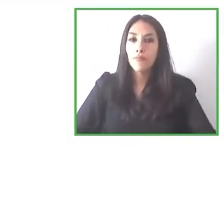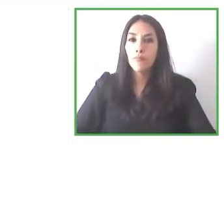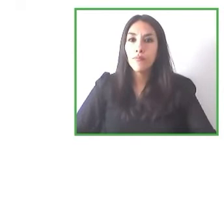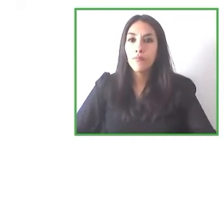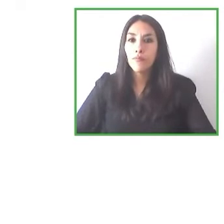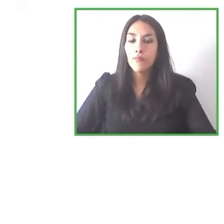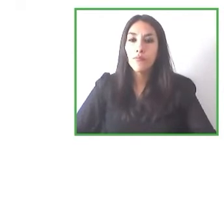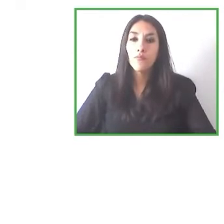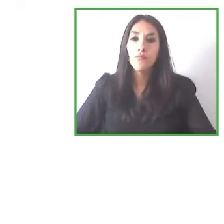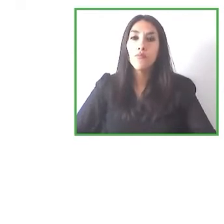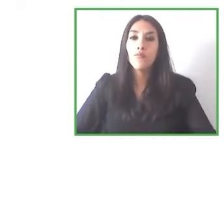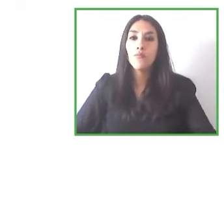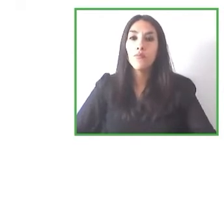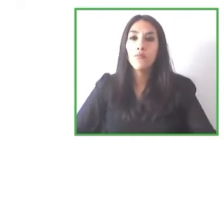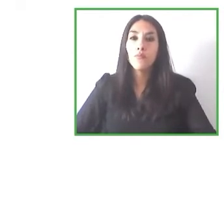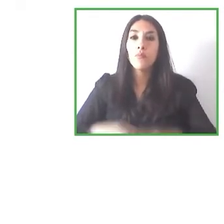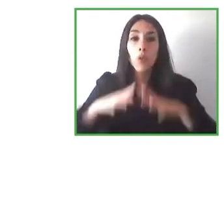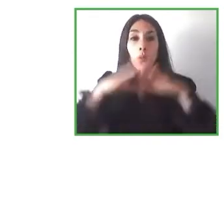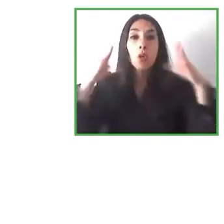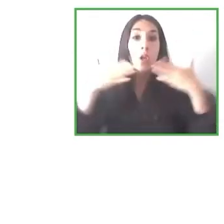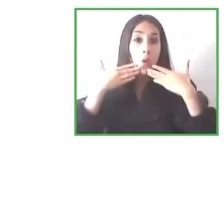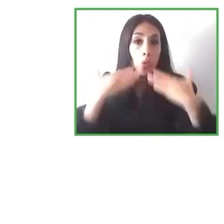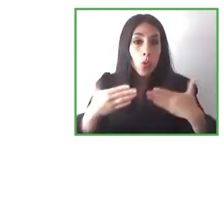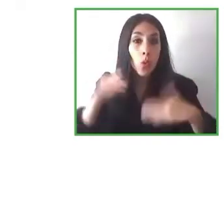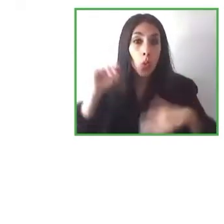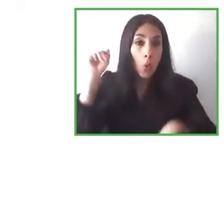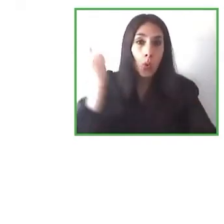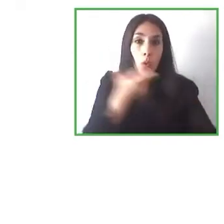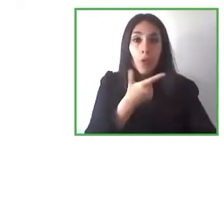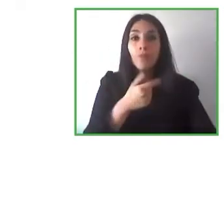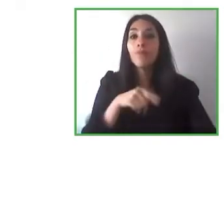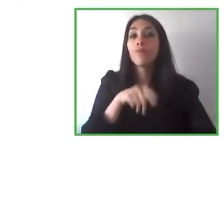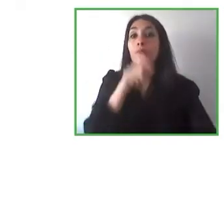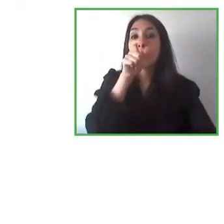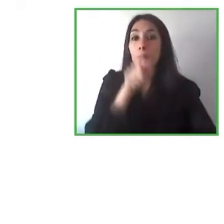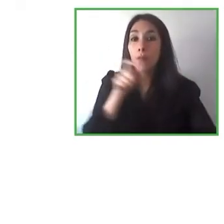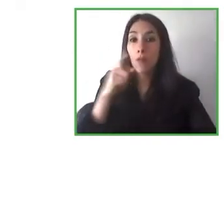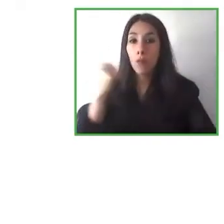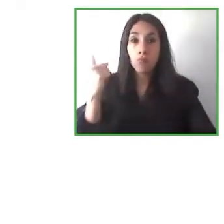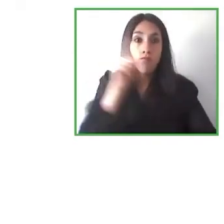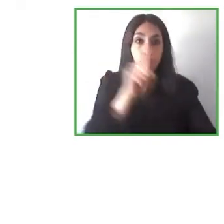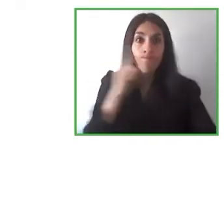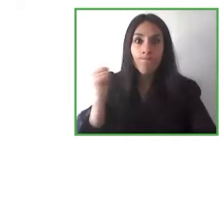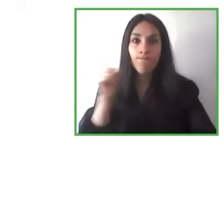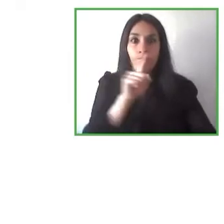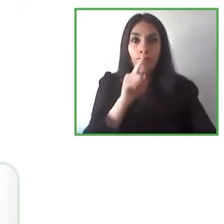Thank you so much to all the speakers and now we are going to start with the